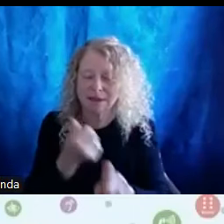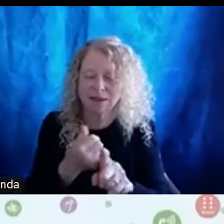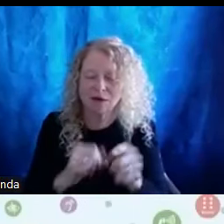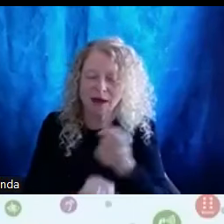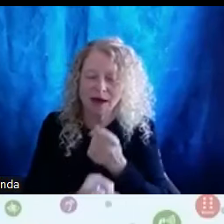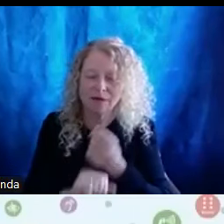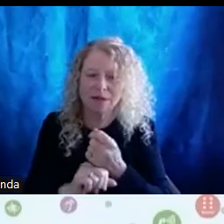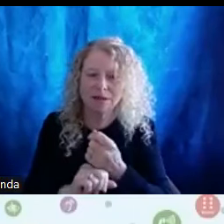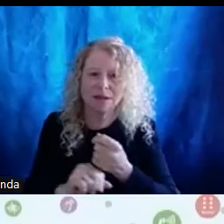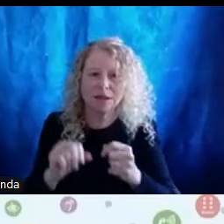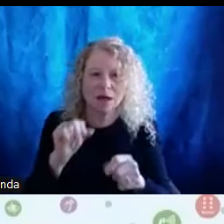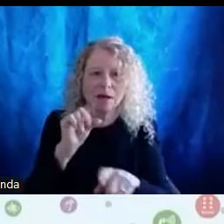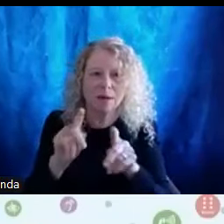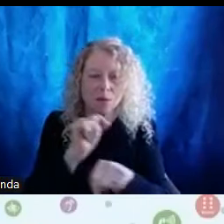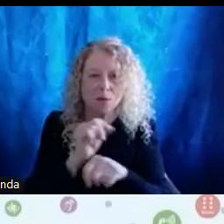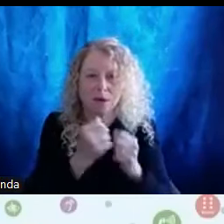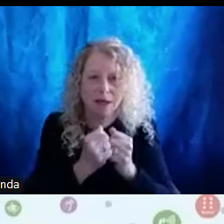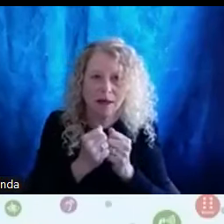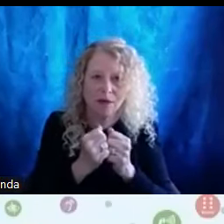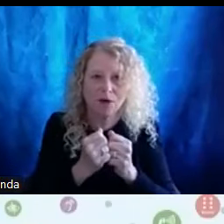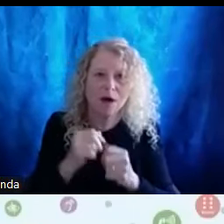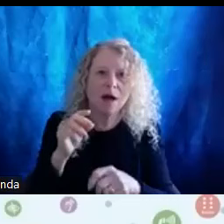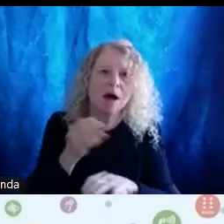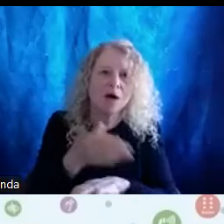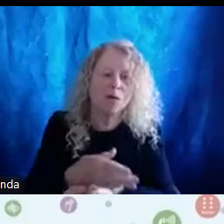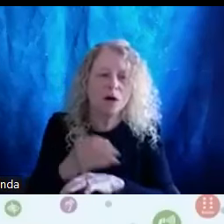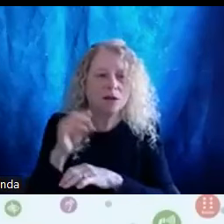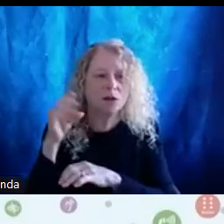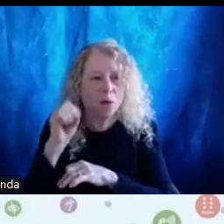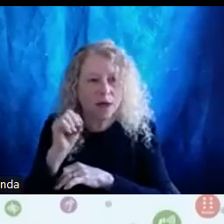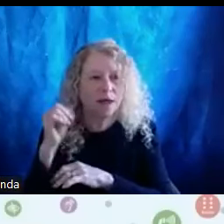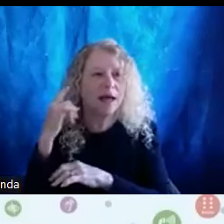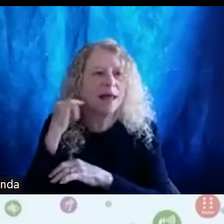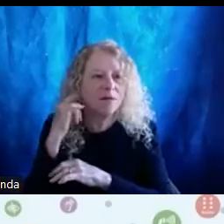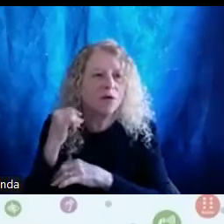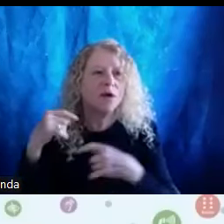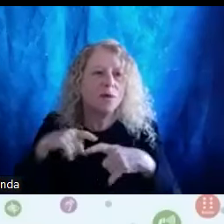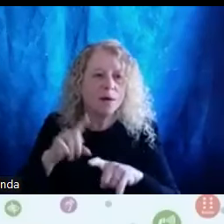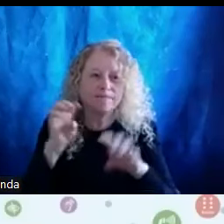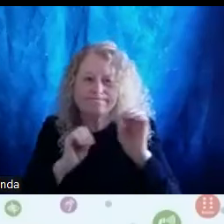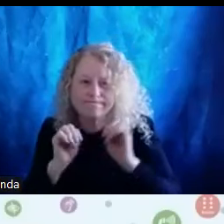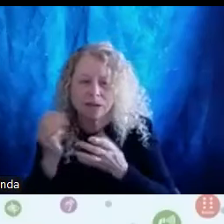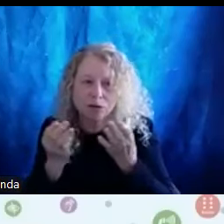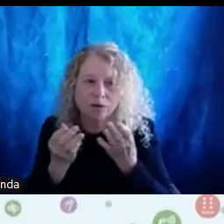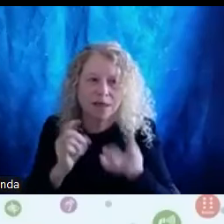Across Oregon and California, when evaluating services and transforming the service planning process,